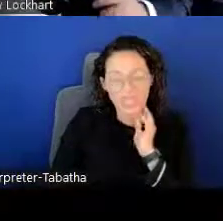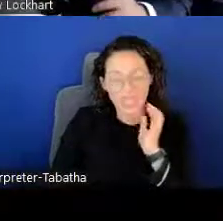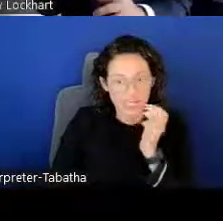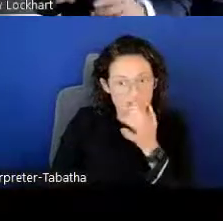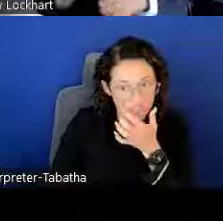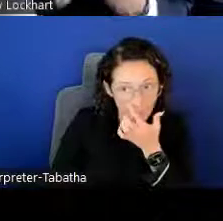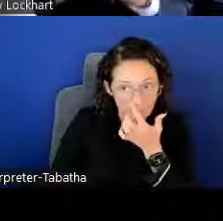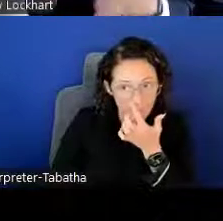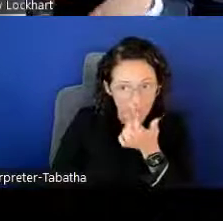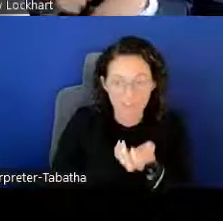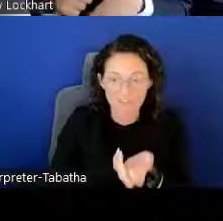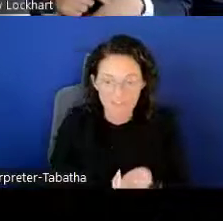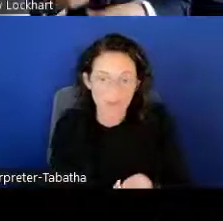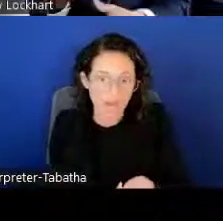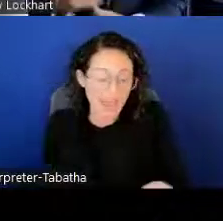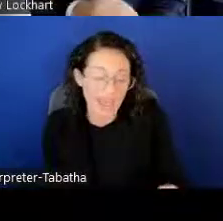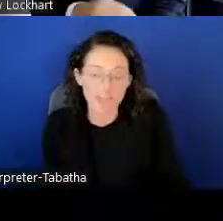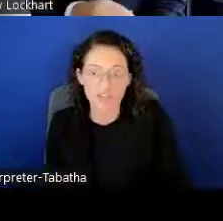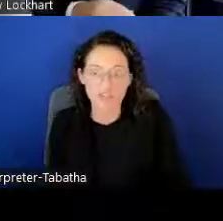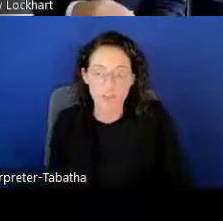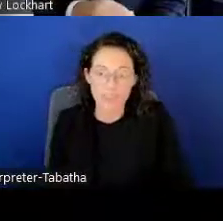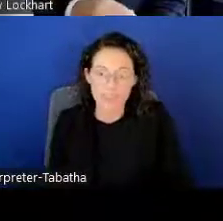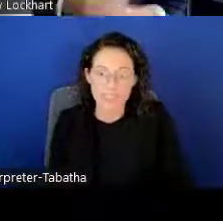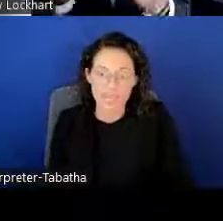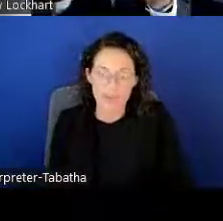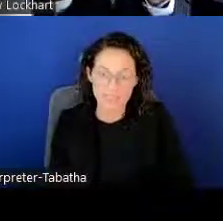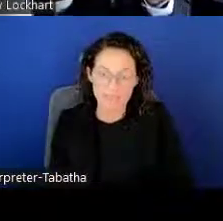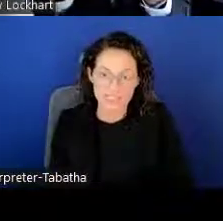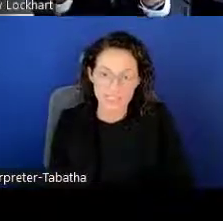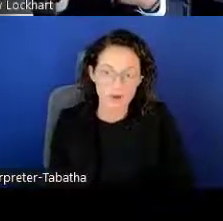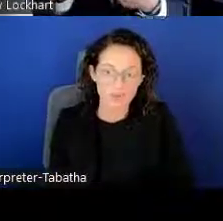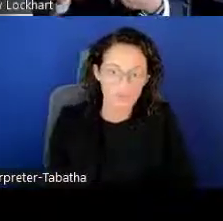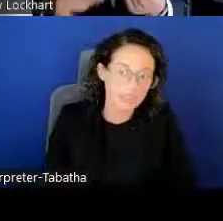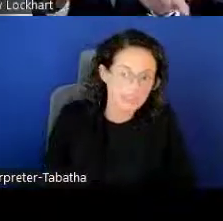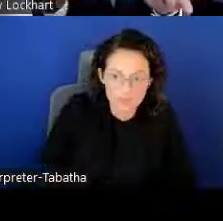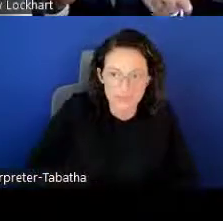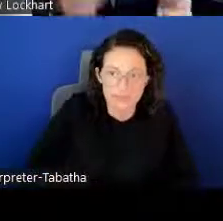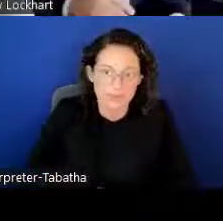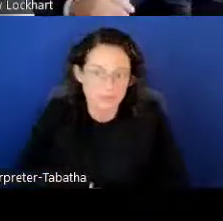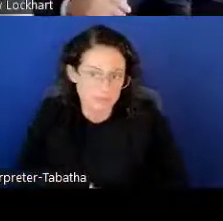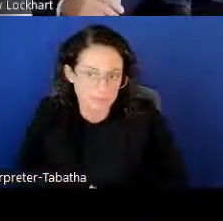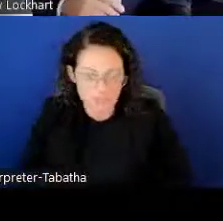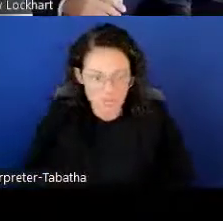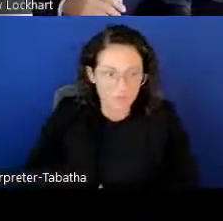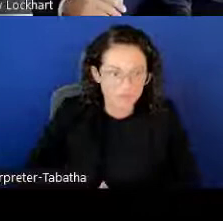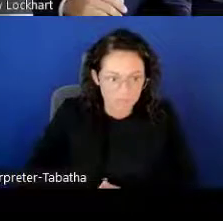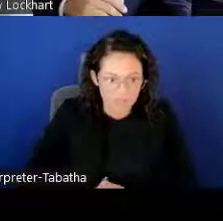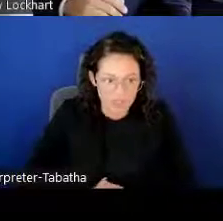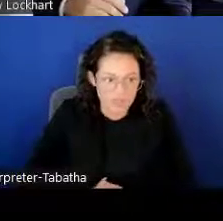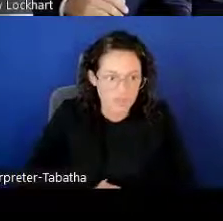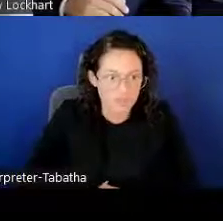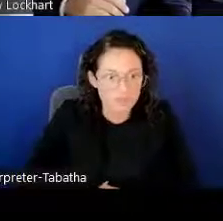and actually I feel .. . I have felt that way many times myself. So here's what to do.